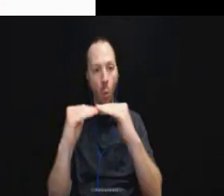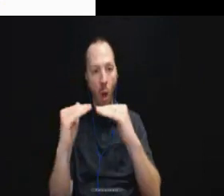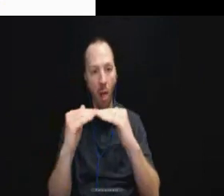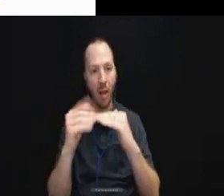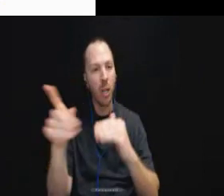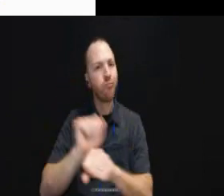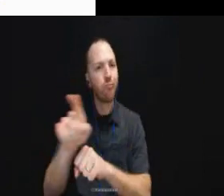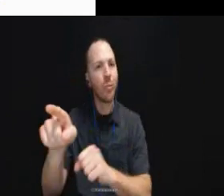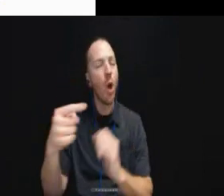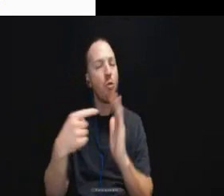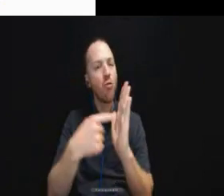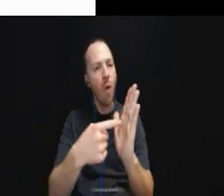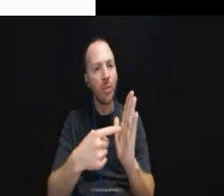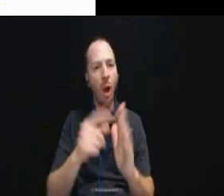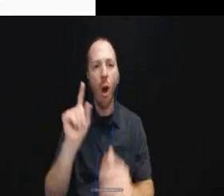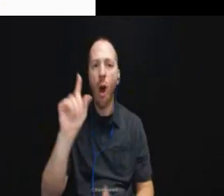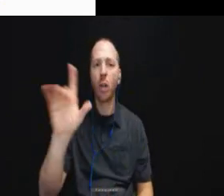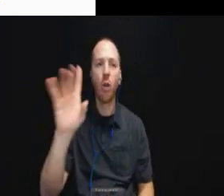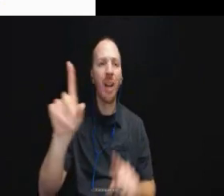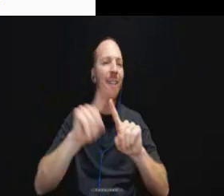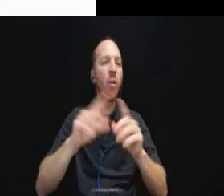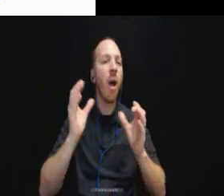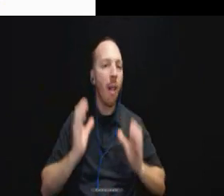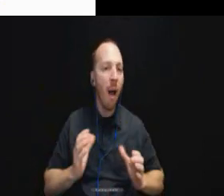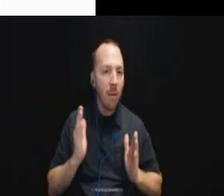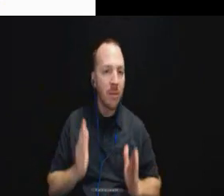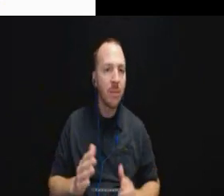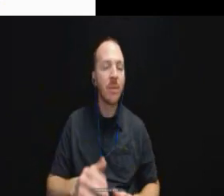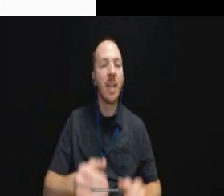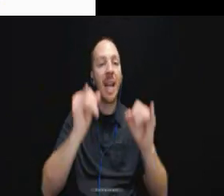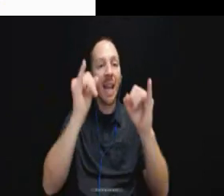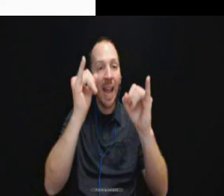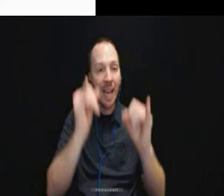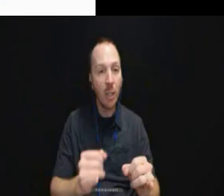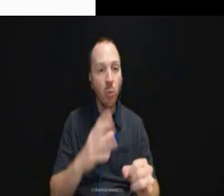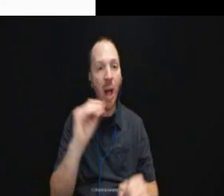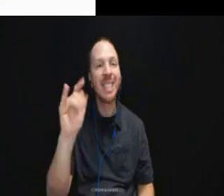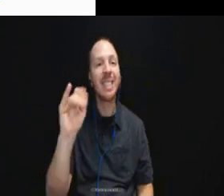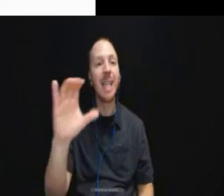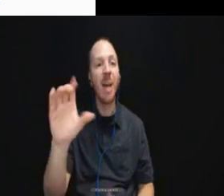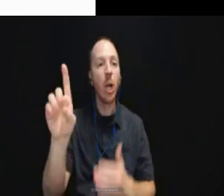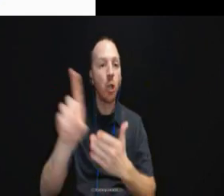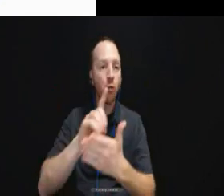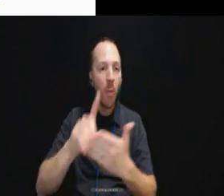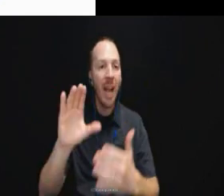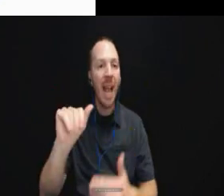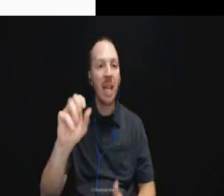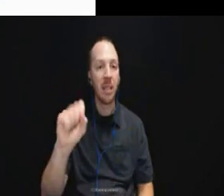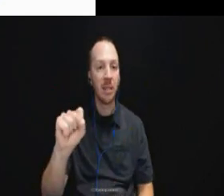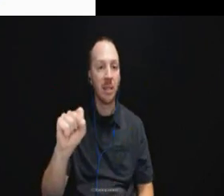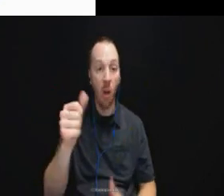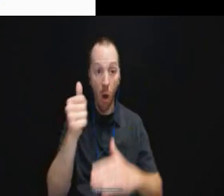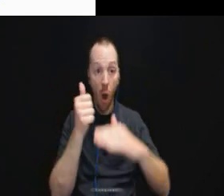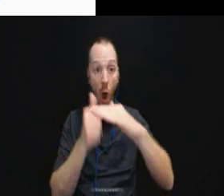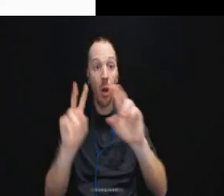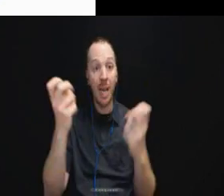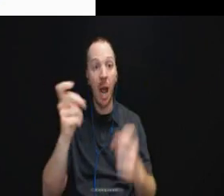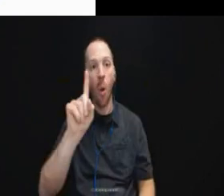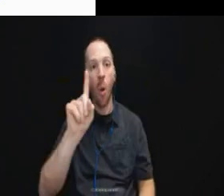in individual and systemic disability discrimination cases under Titles I, II, and III of the ADA